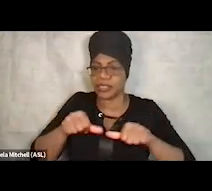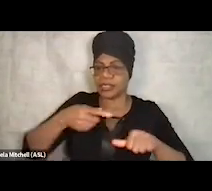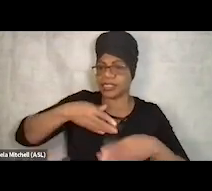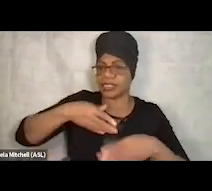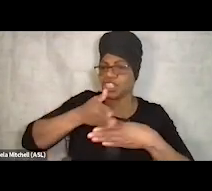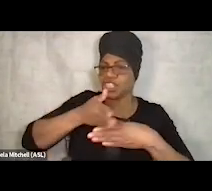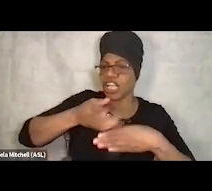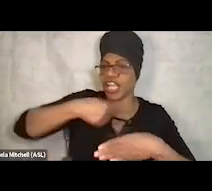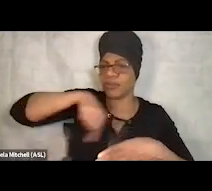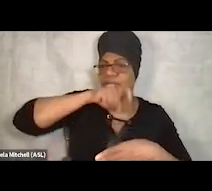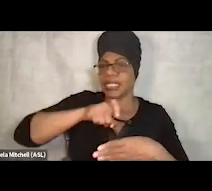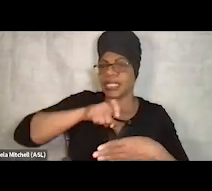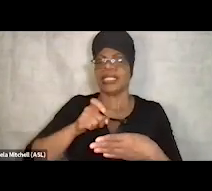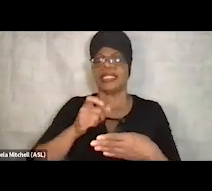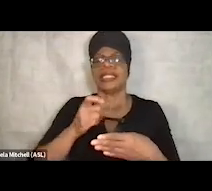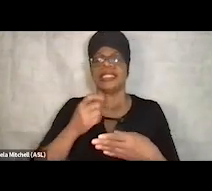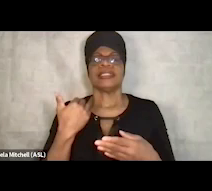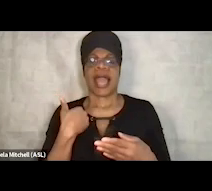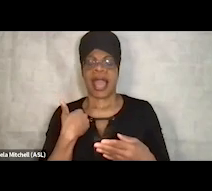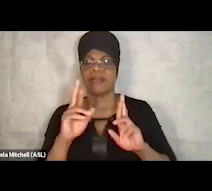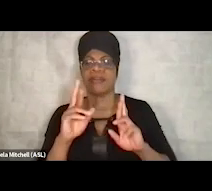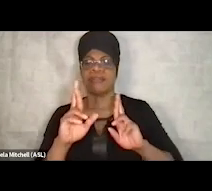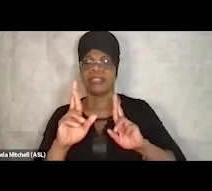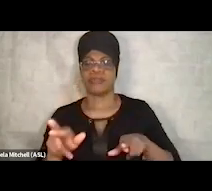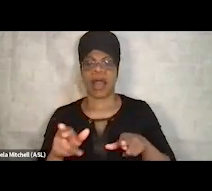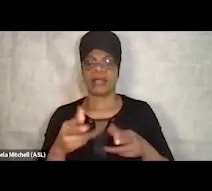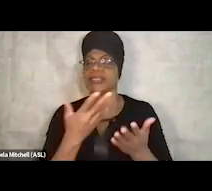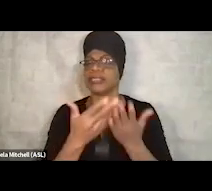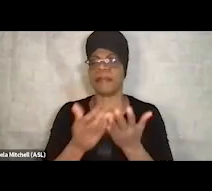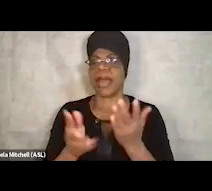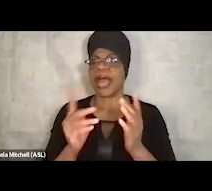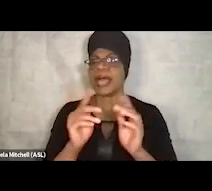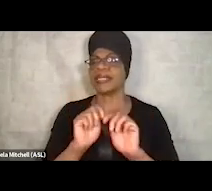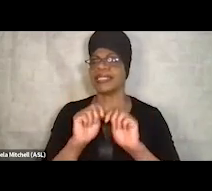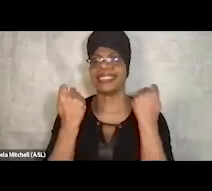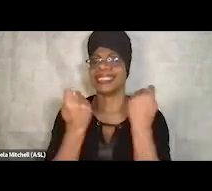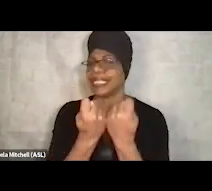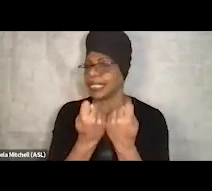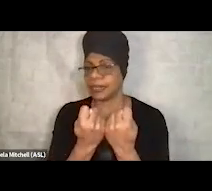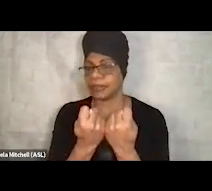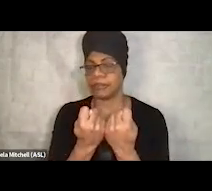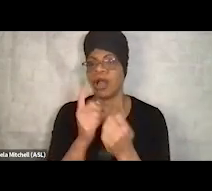whether it be Darrell's team in recovery or primary care or the behavioral healthcare. And one of the things that we heard was